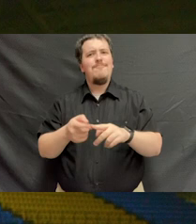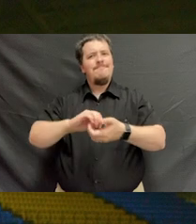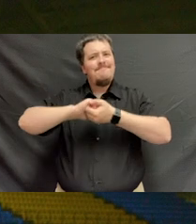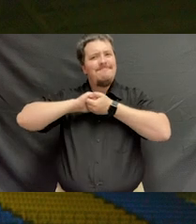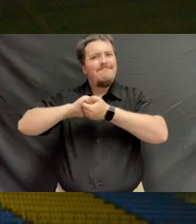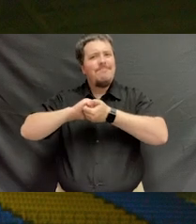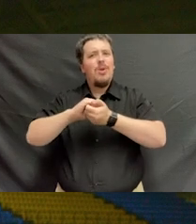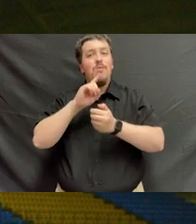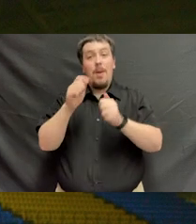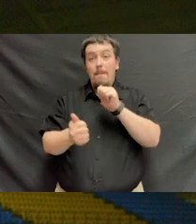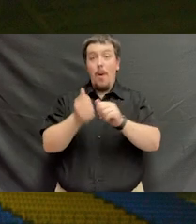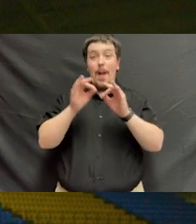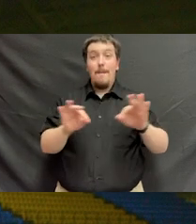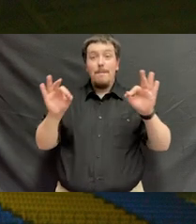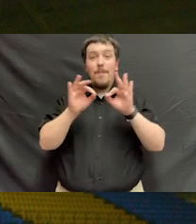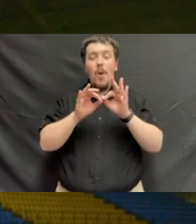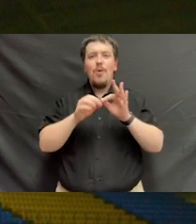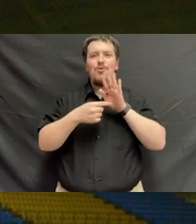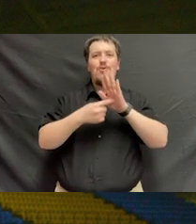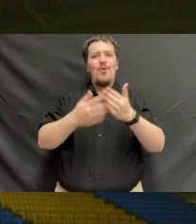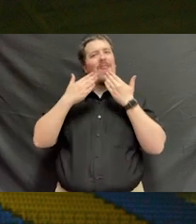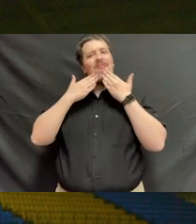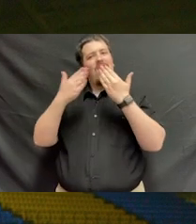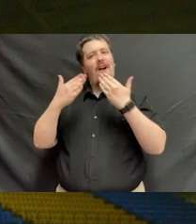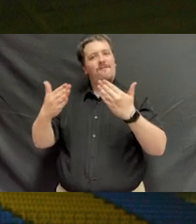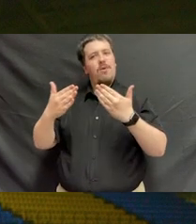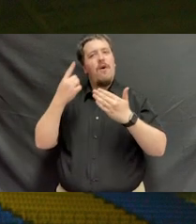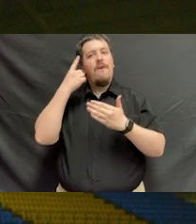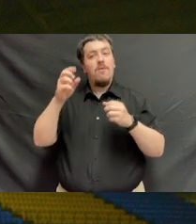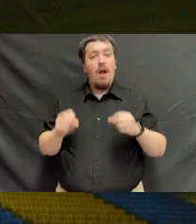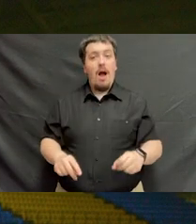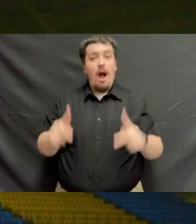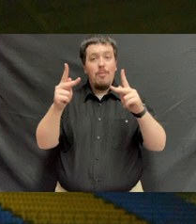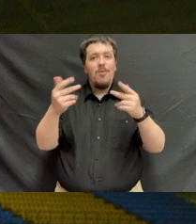and probably most important of all, to express gratitude for the opportunities